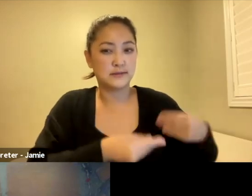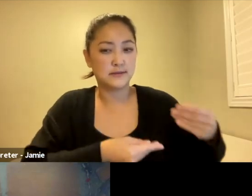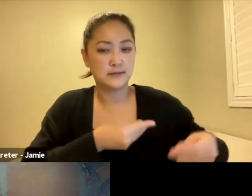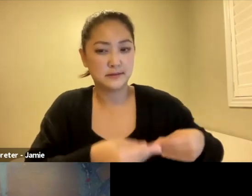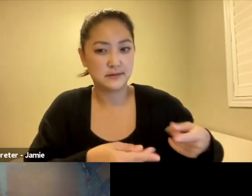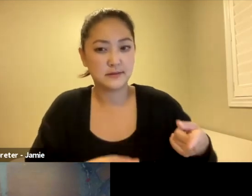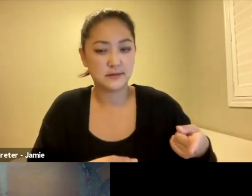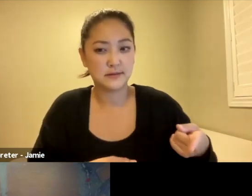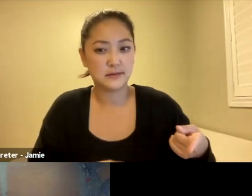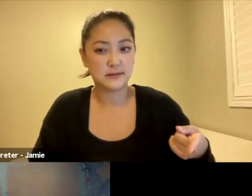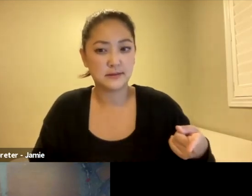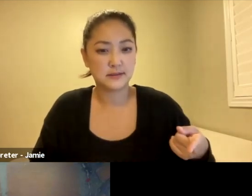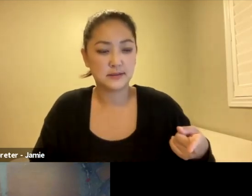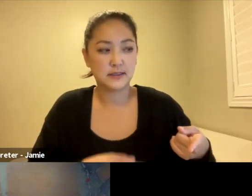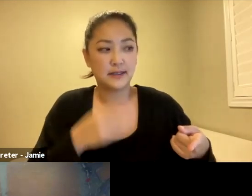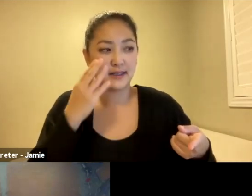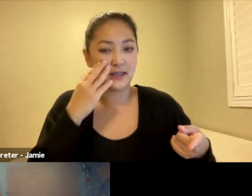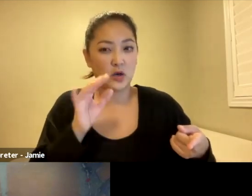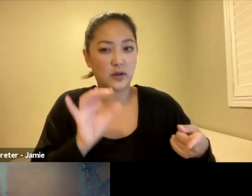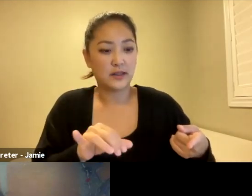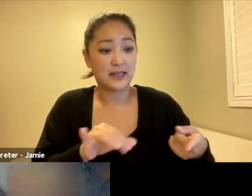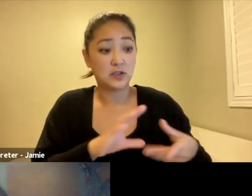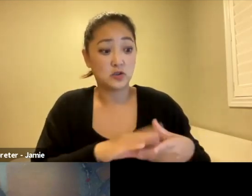there was not stories for actual people. This is reality.